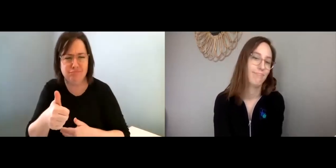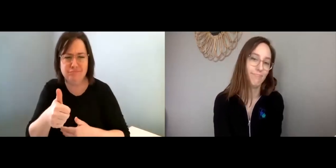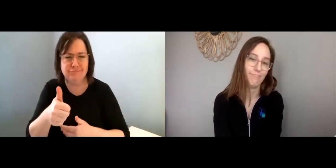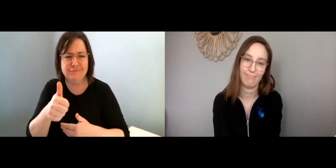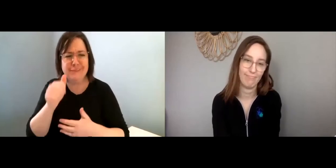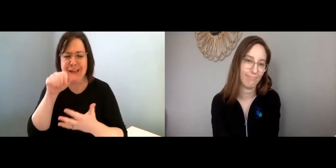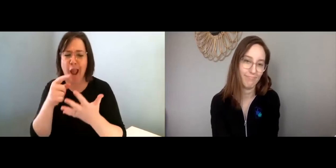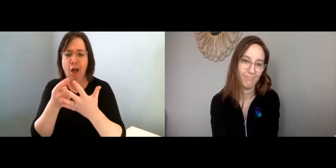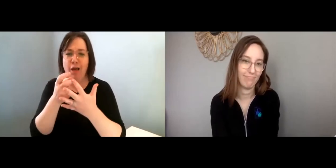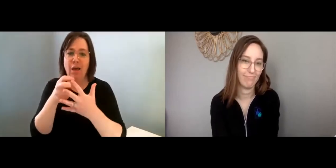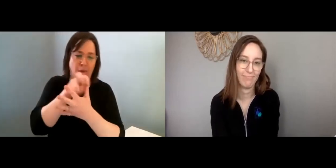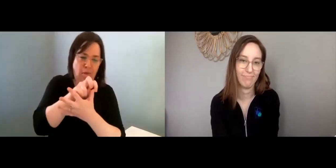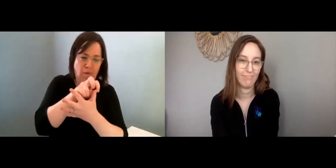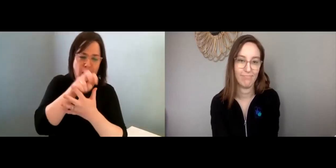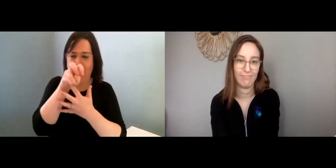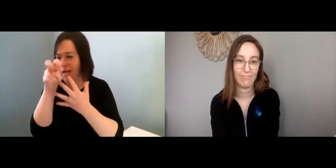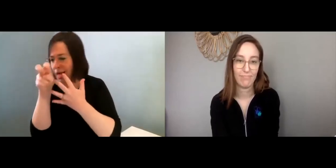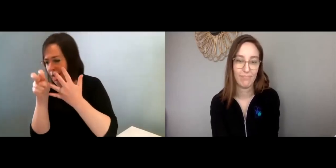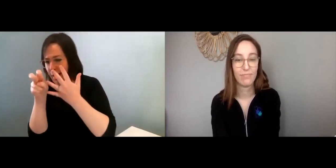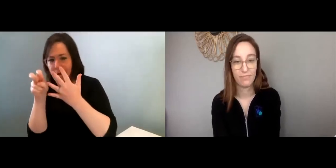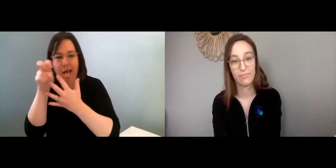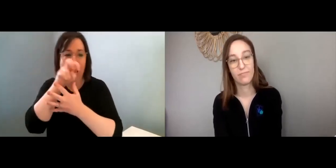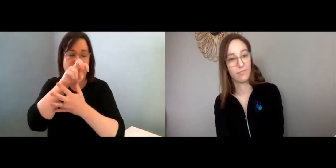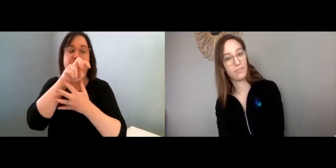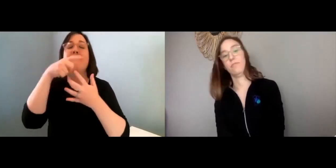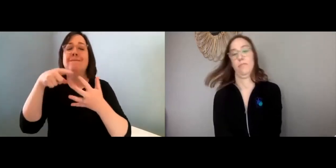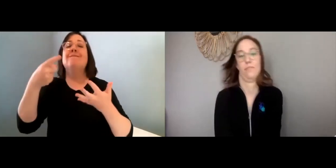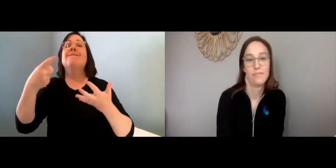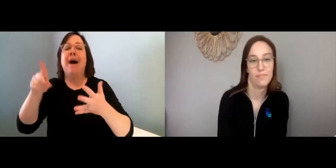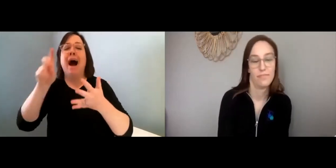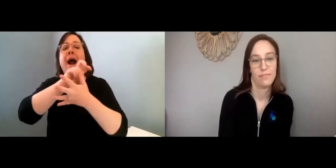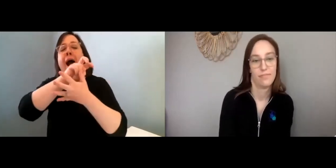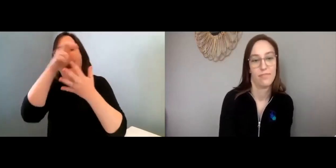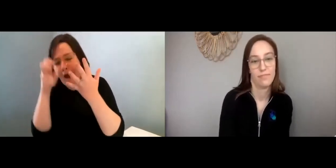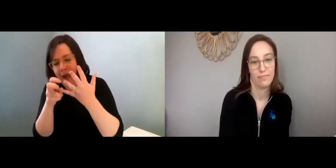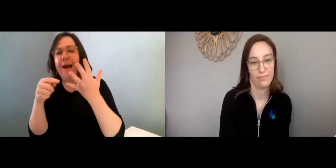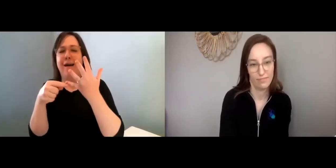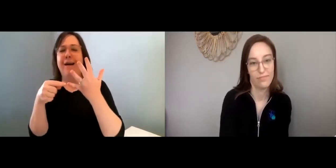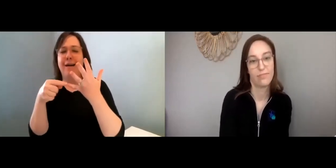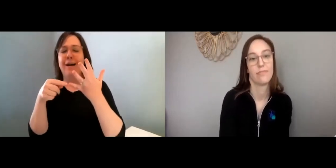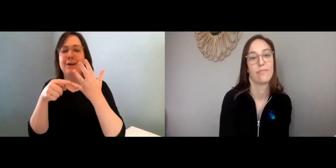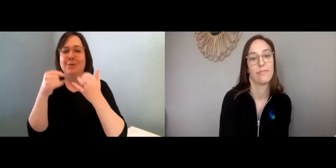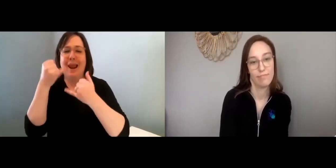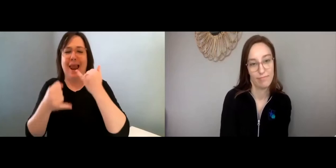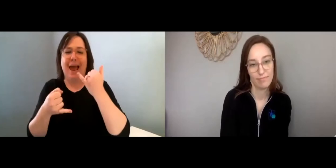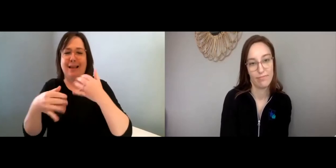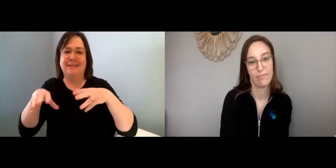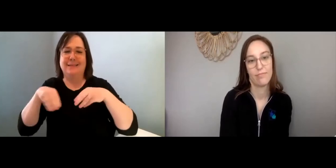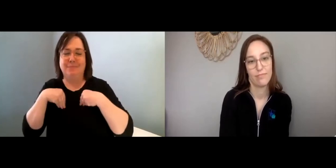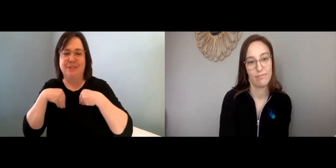Sometimes you bounce back-and-forth between all of them. And the final stage is acceptance;